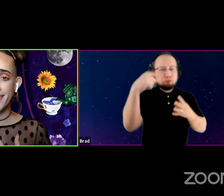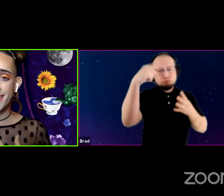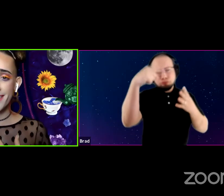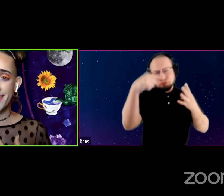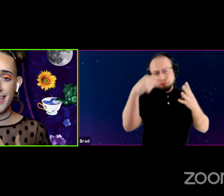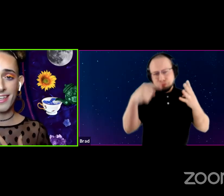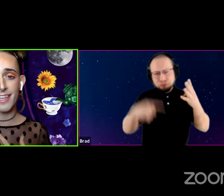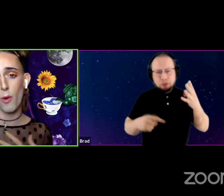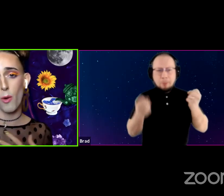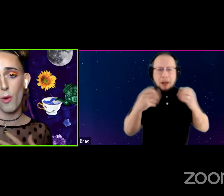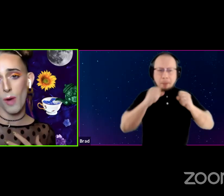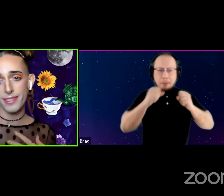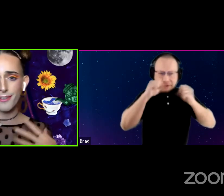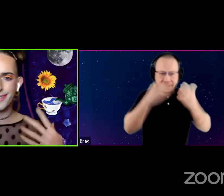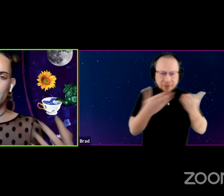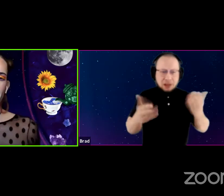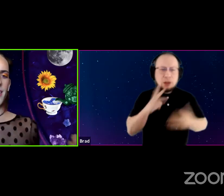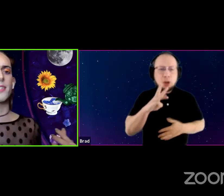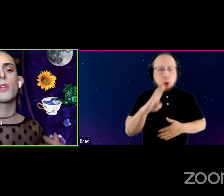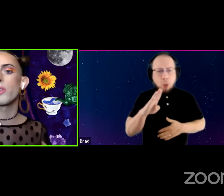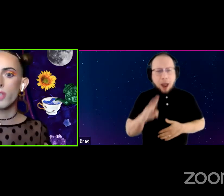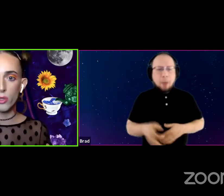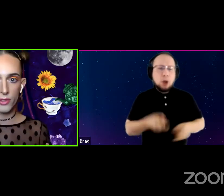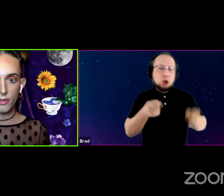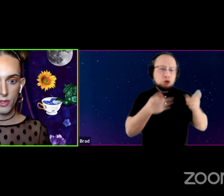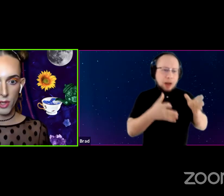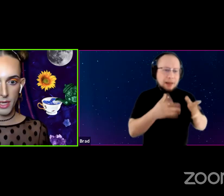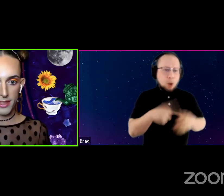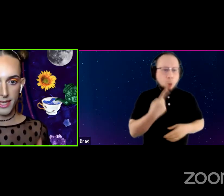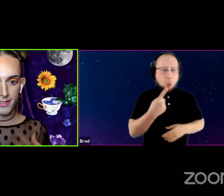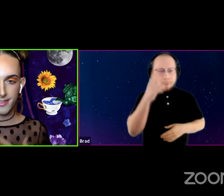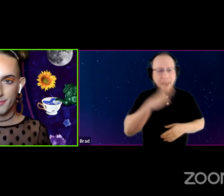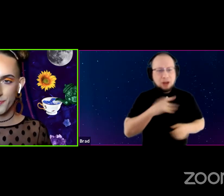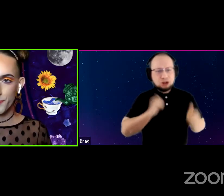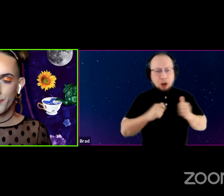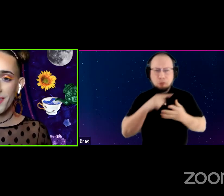like web series, directing, solo shows, so many things.